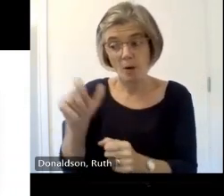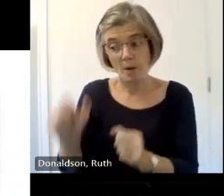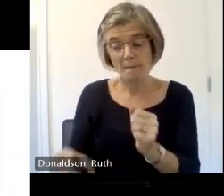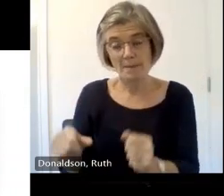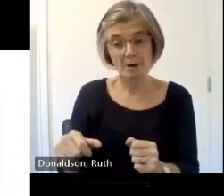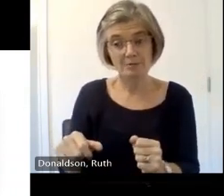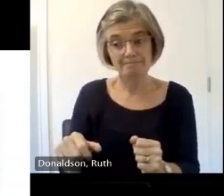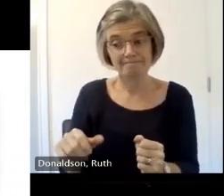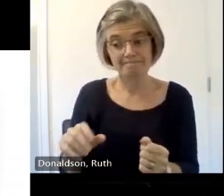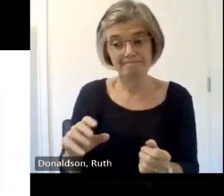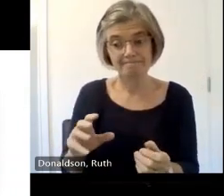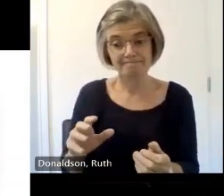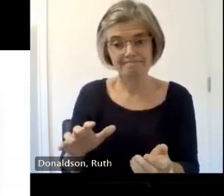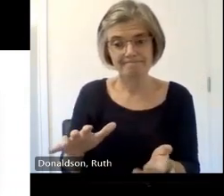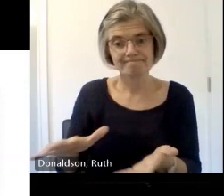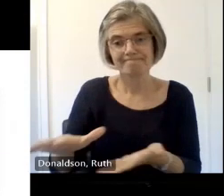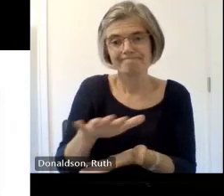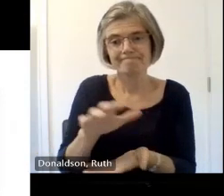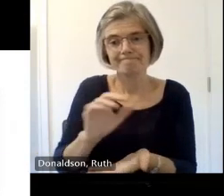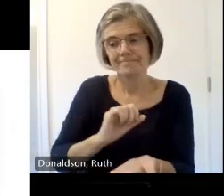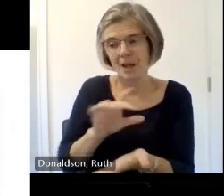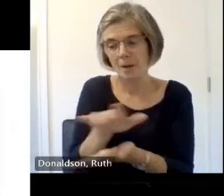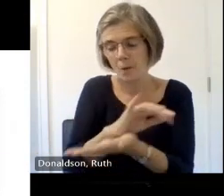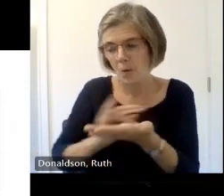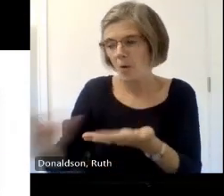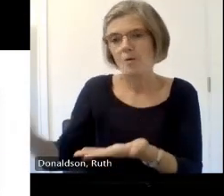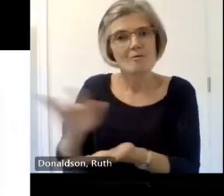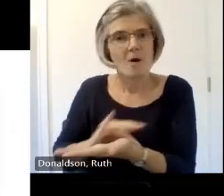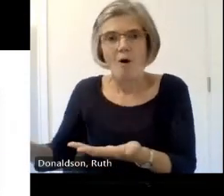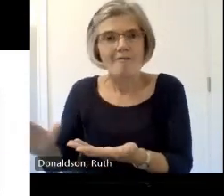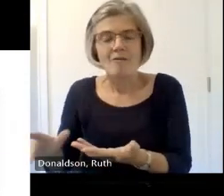have been interested in all that correspondence from the 1930s uh between the minister and the